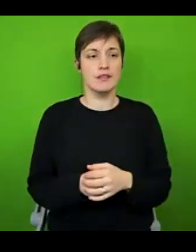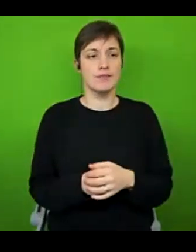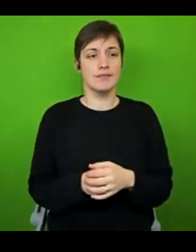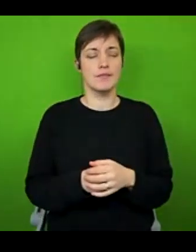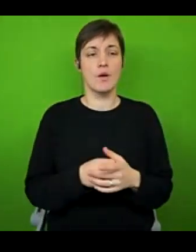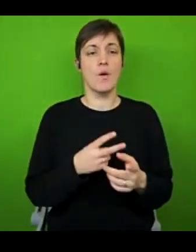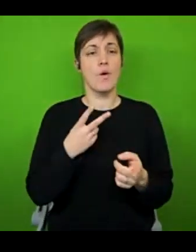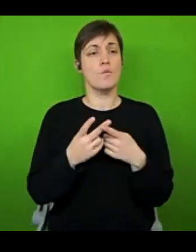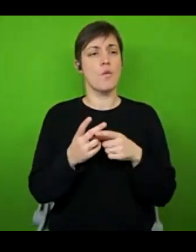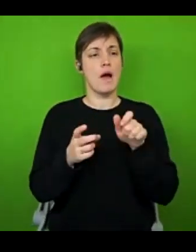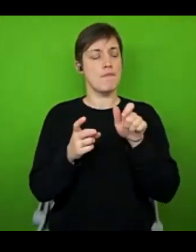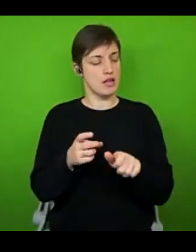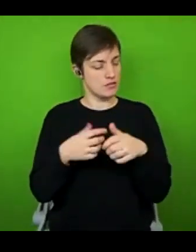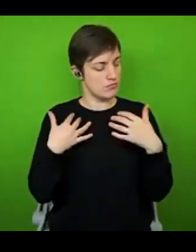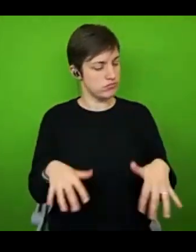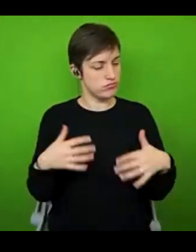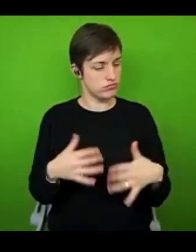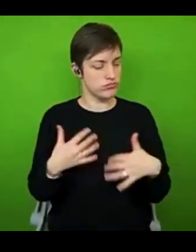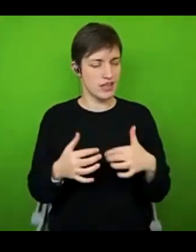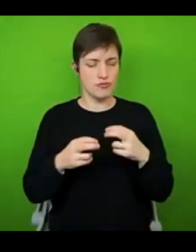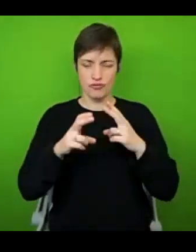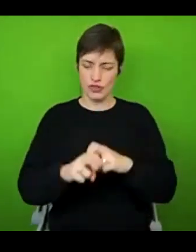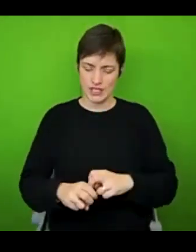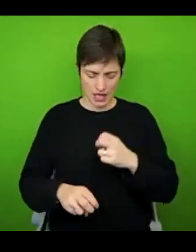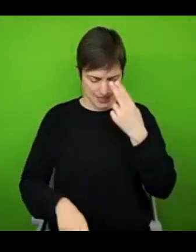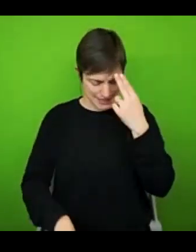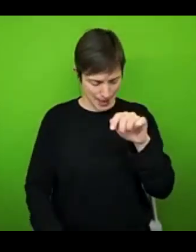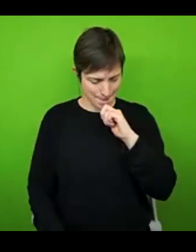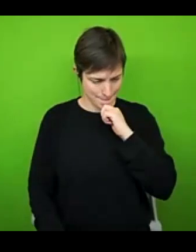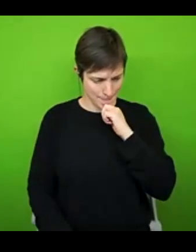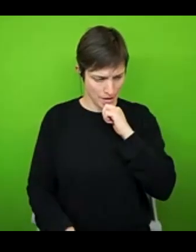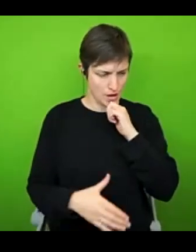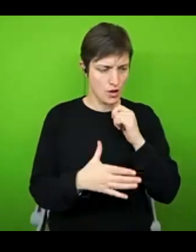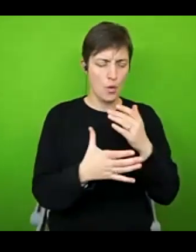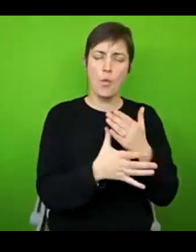can't remember her name. She is a researcher with a chronic illness based at the University of Derby, and she's